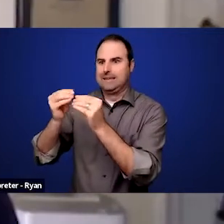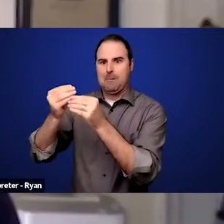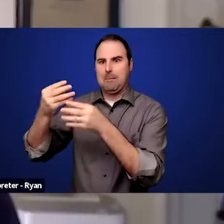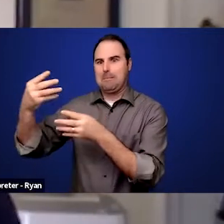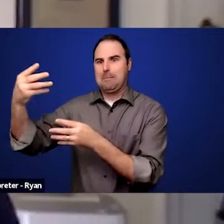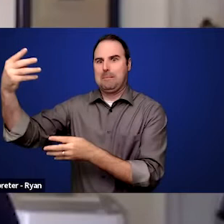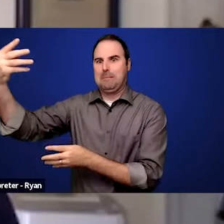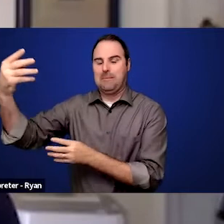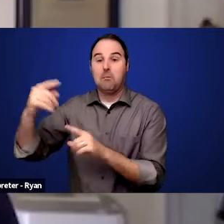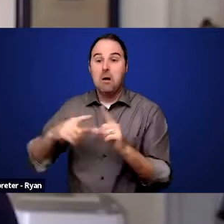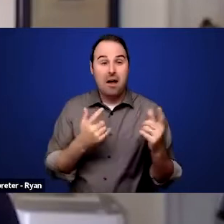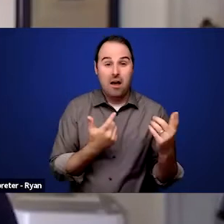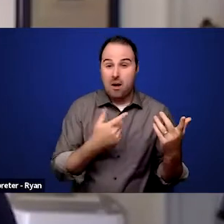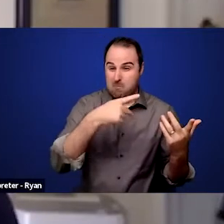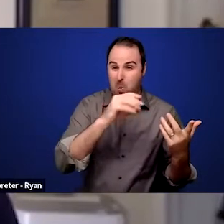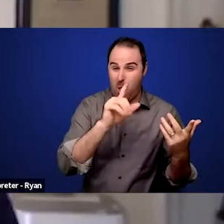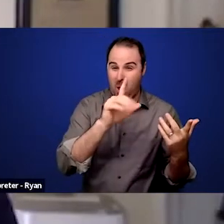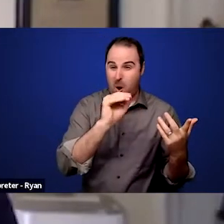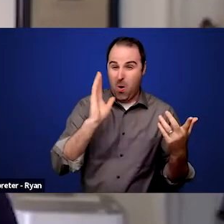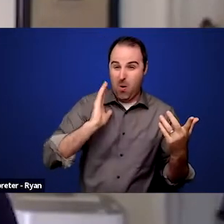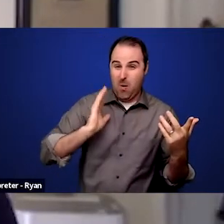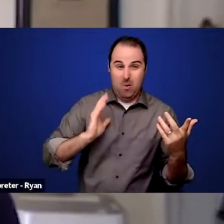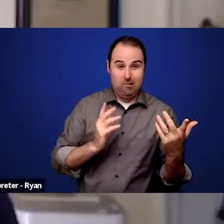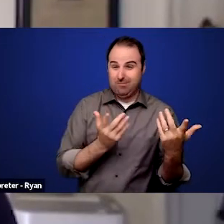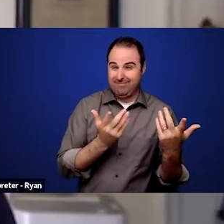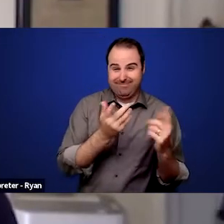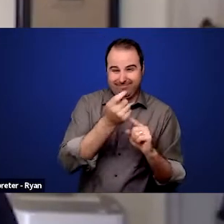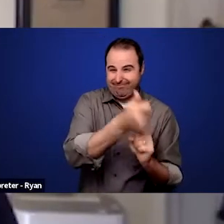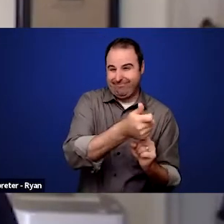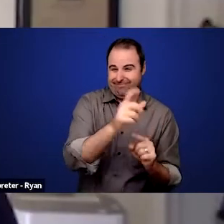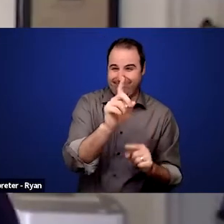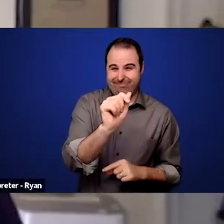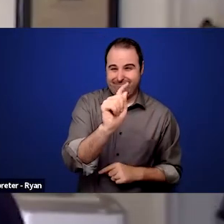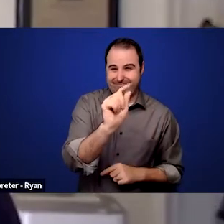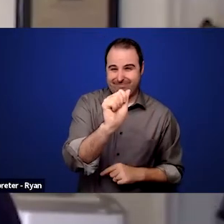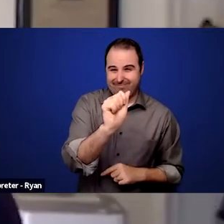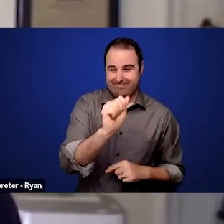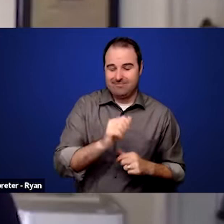But there let many, many people, probably at least in the millions,